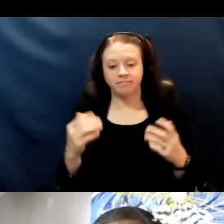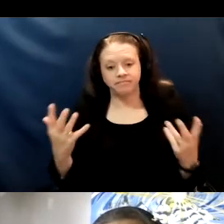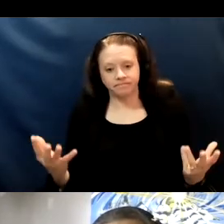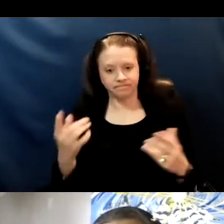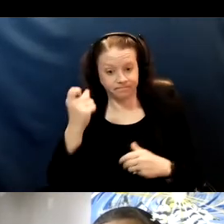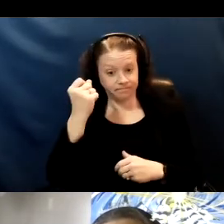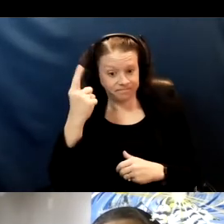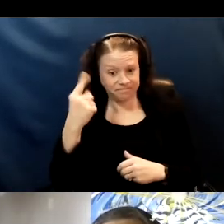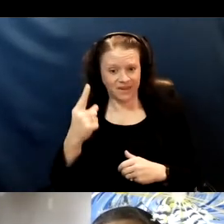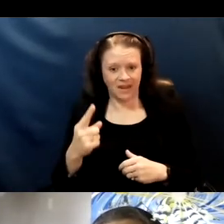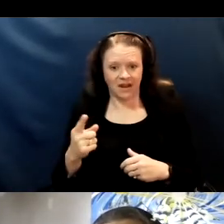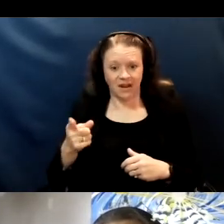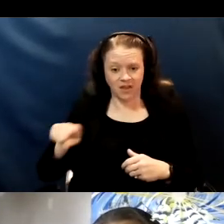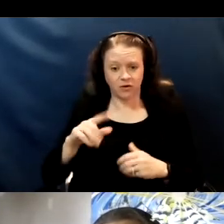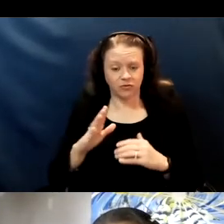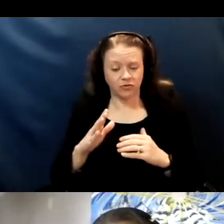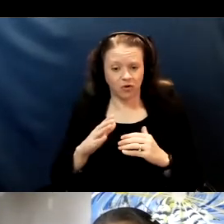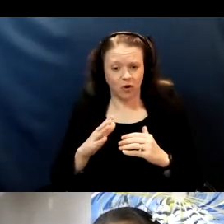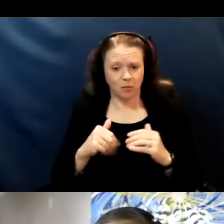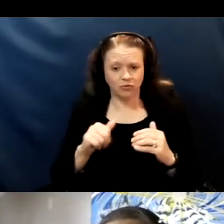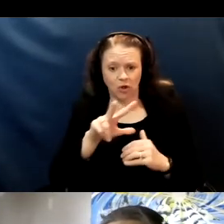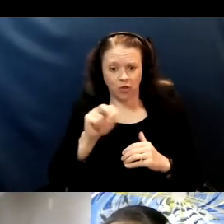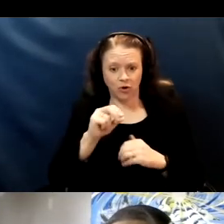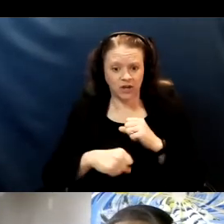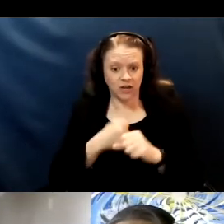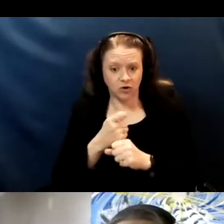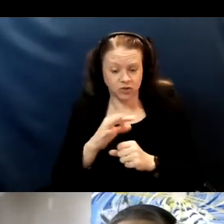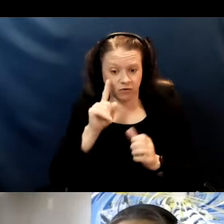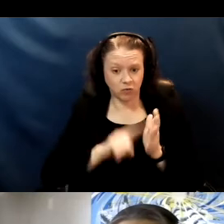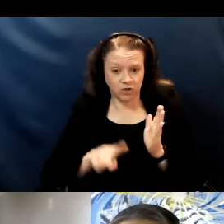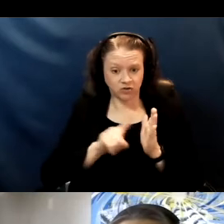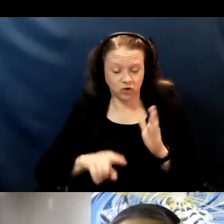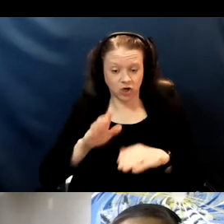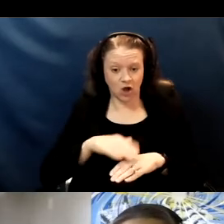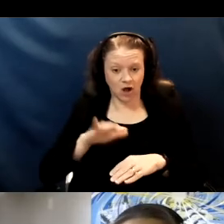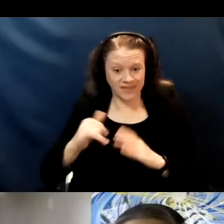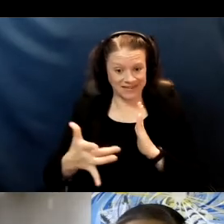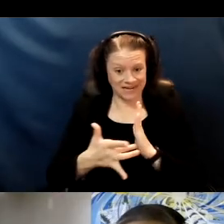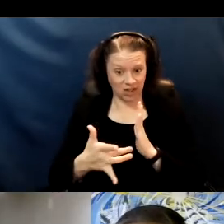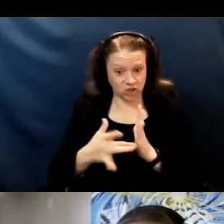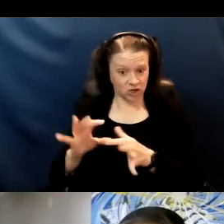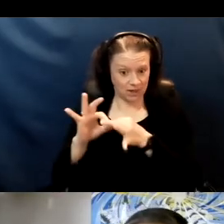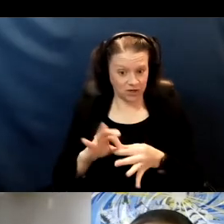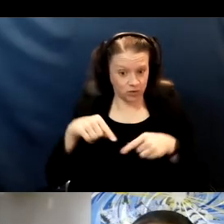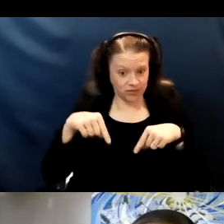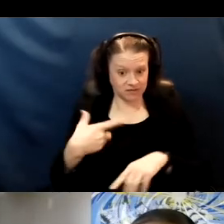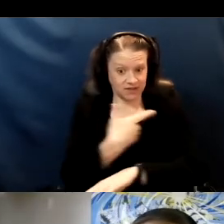there are almost 30 years of research on these vaccines technologies that got us ready to get to this point.